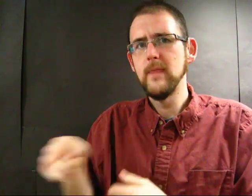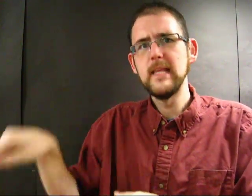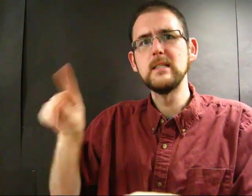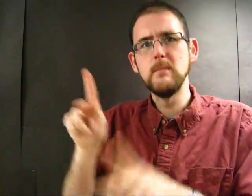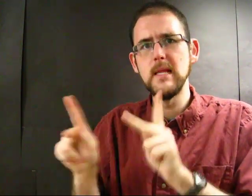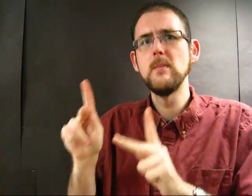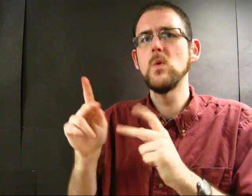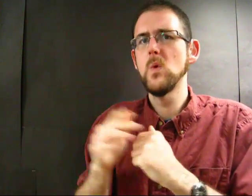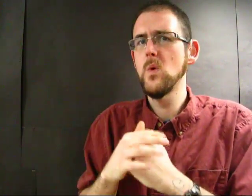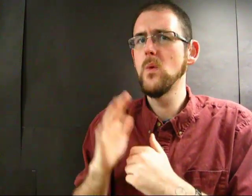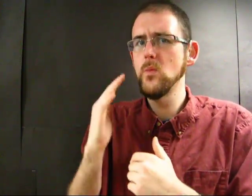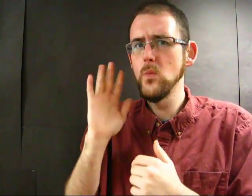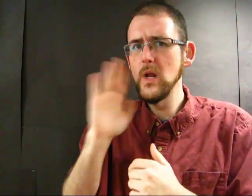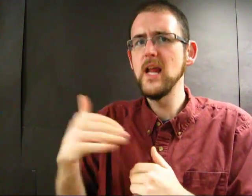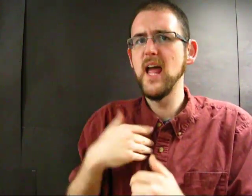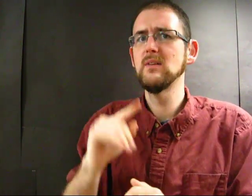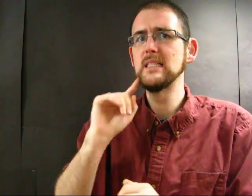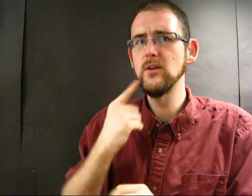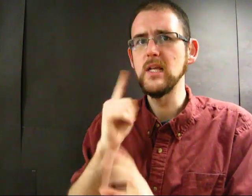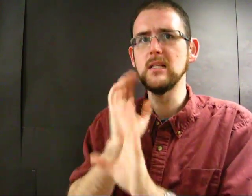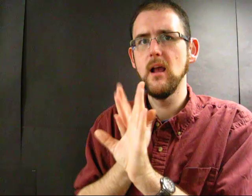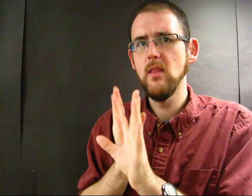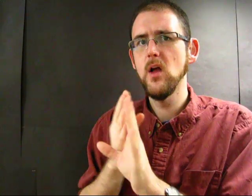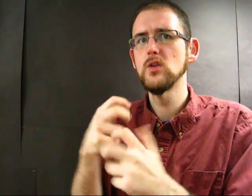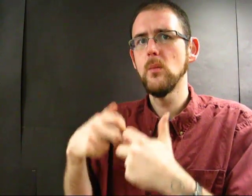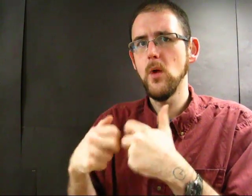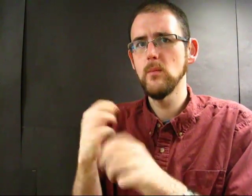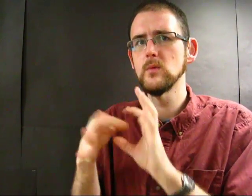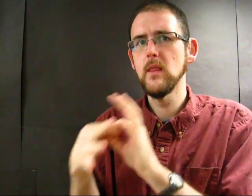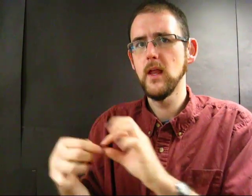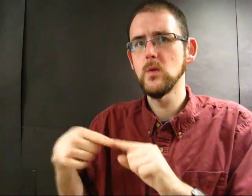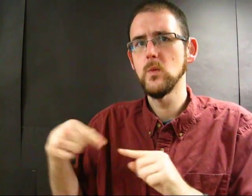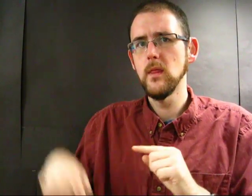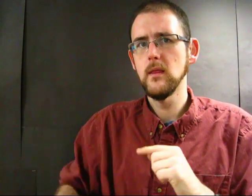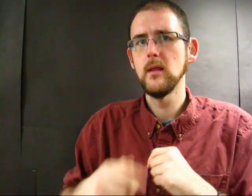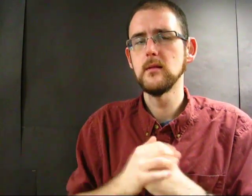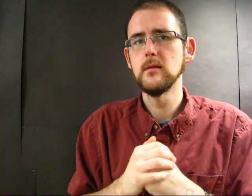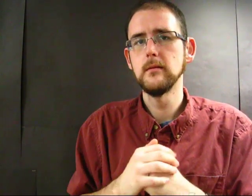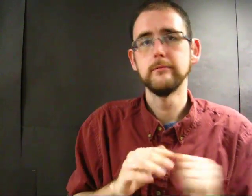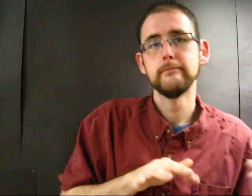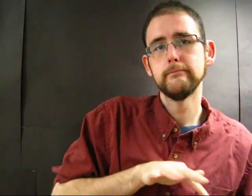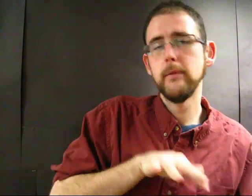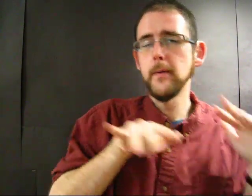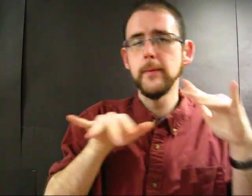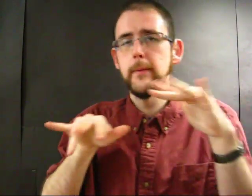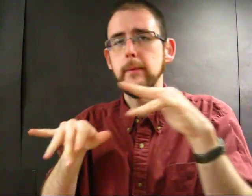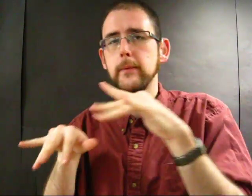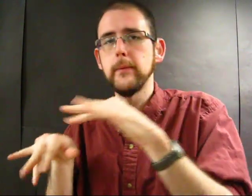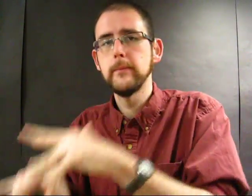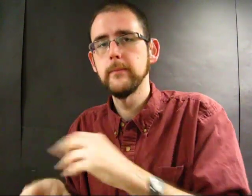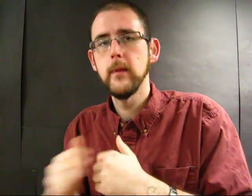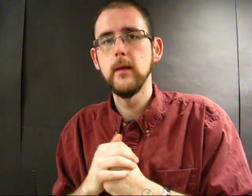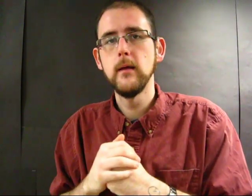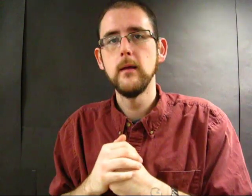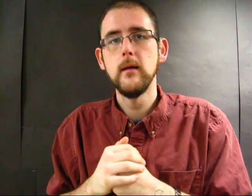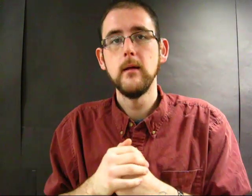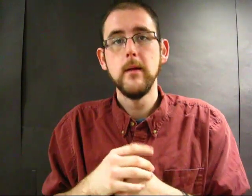They figured Sri Lankans would undergo severe psychological trauma and headed over there.